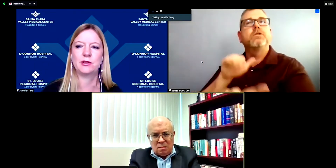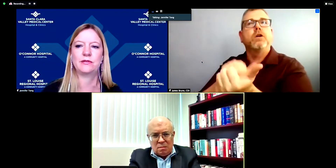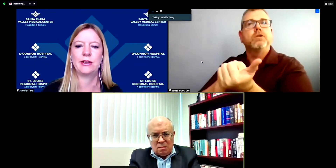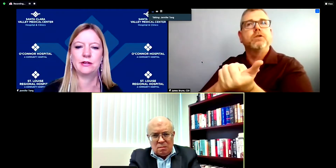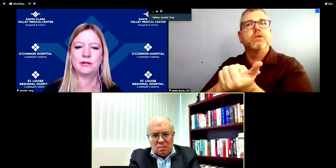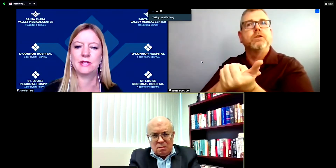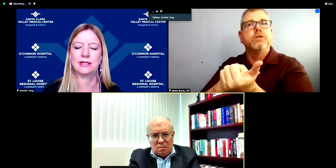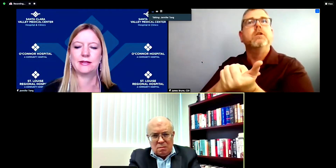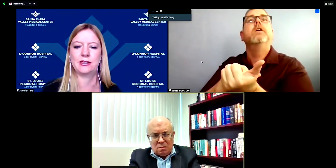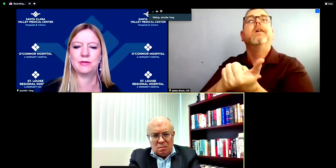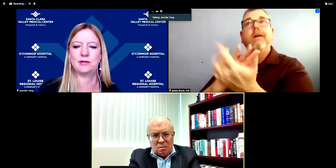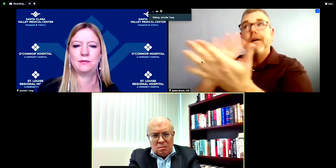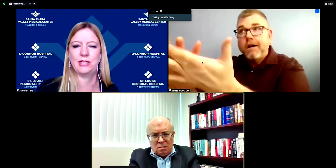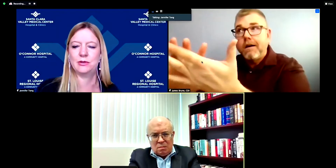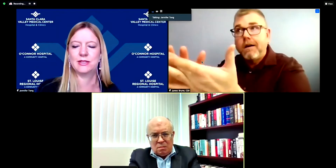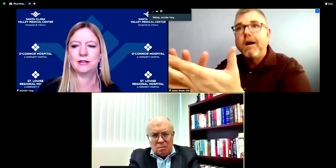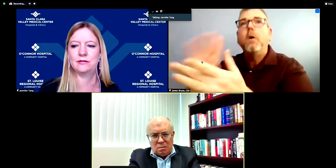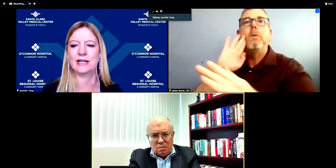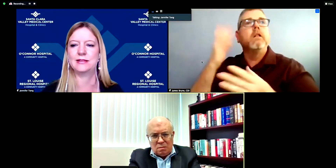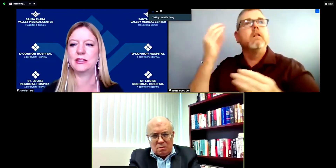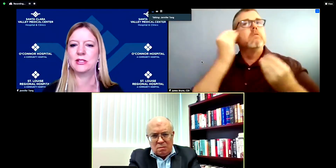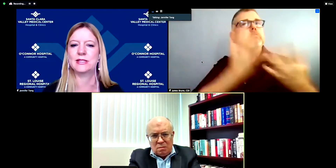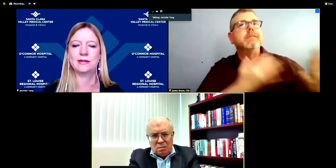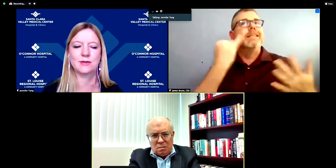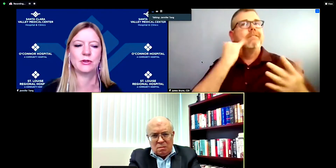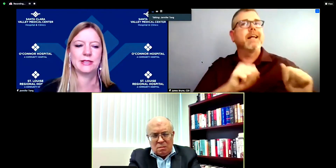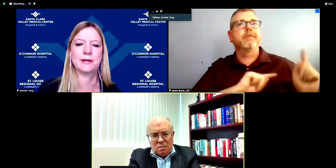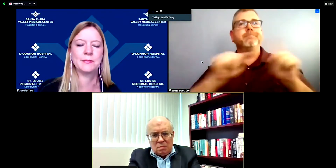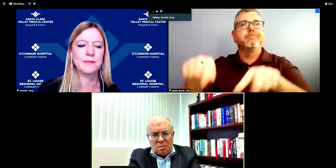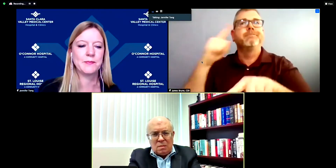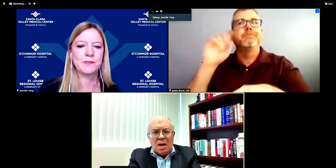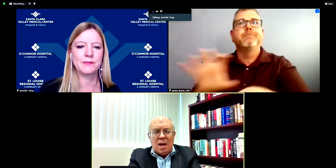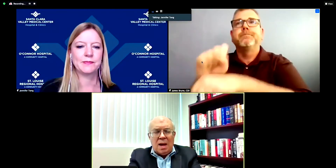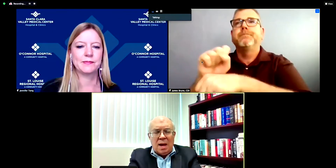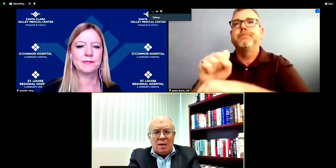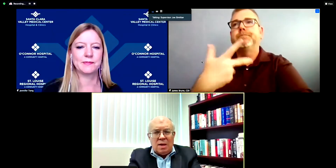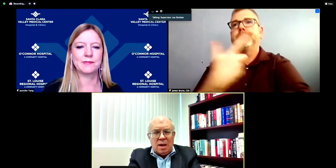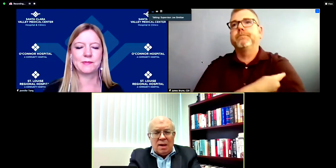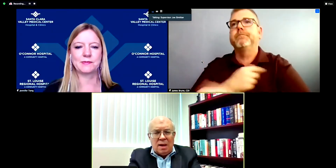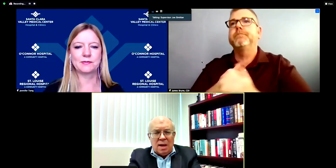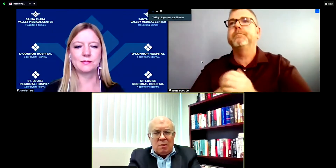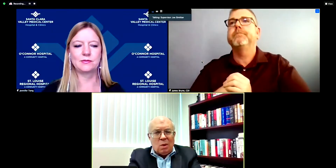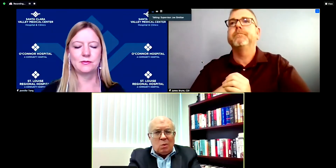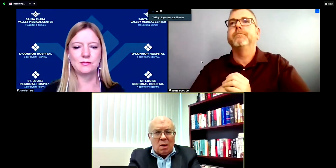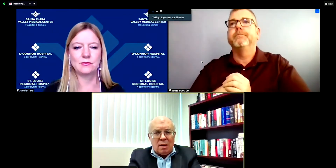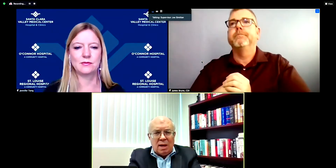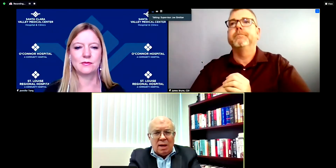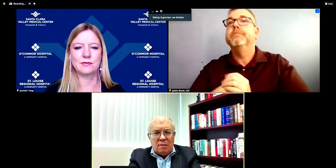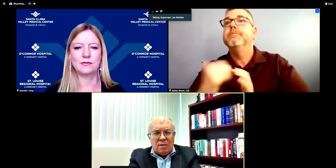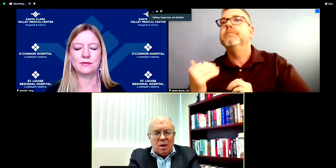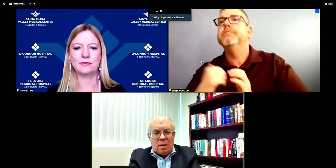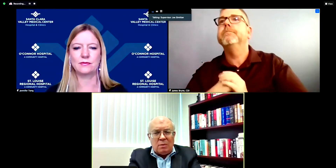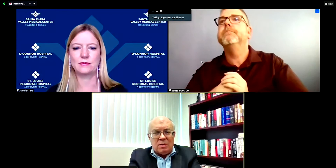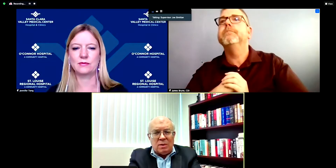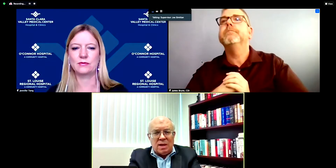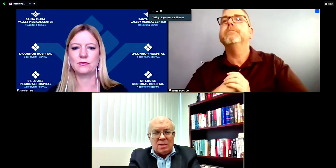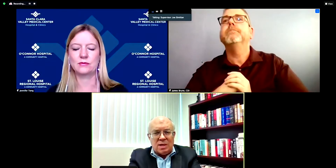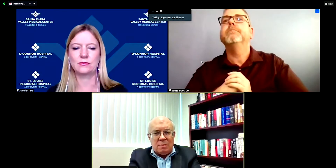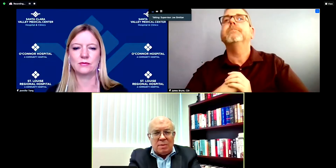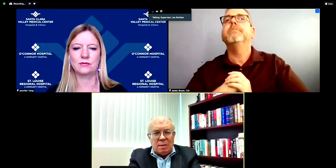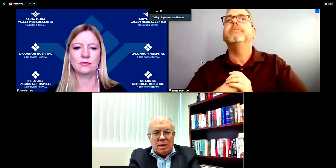provider who's not set up to be able to give vaccinations at this point in time. Sup. Simitian: And uh i one more uh follow-up with you, and then i'll stop